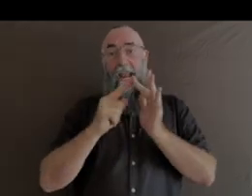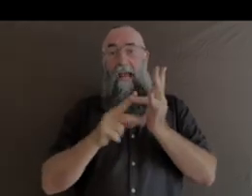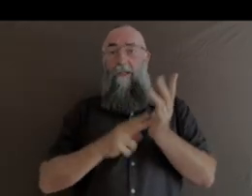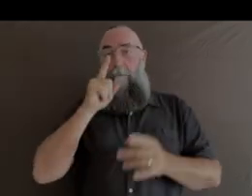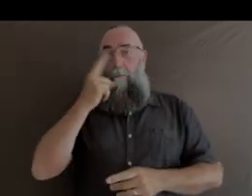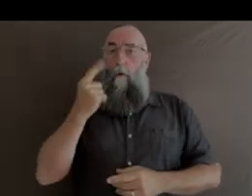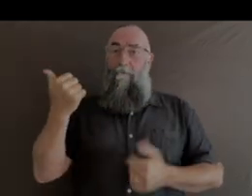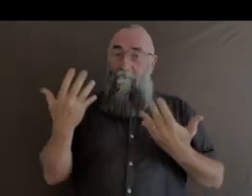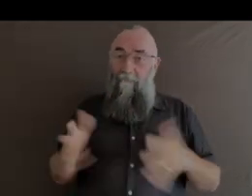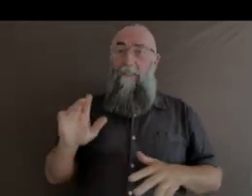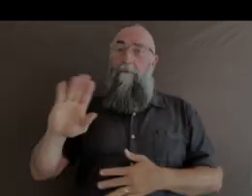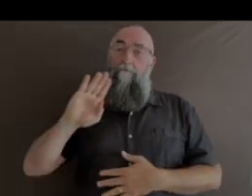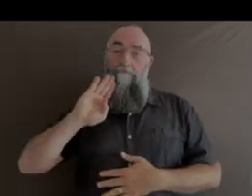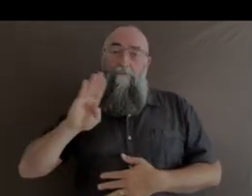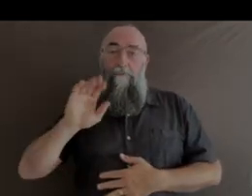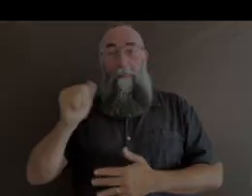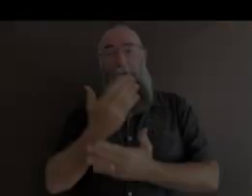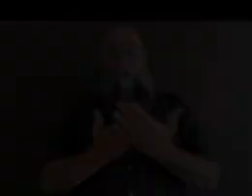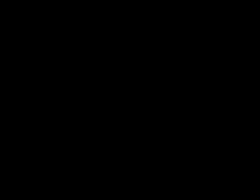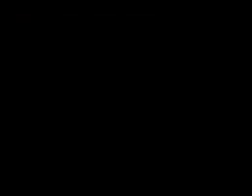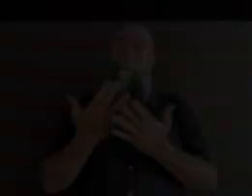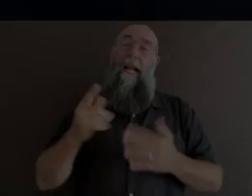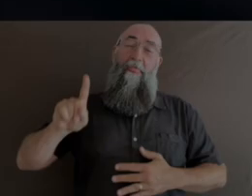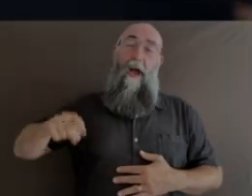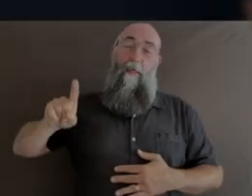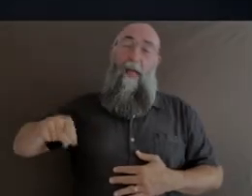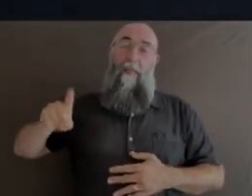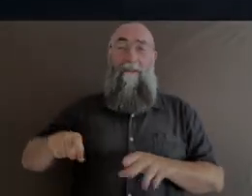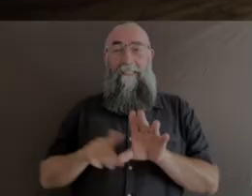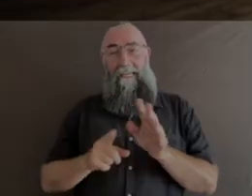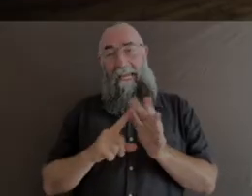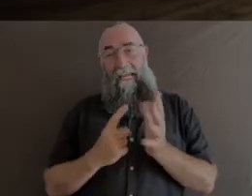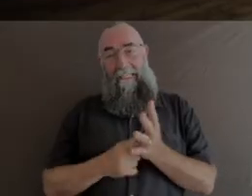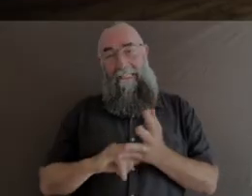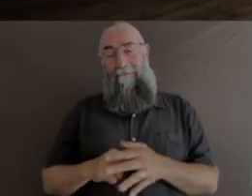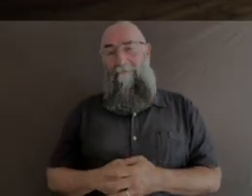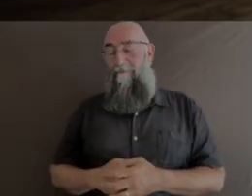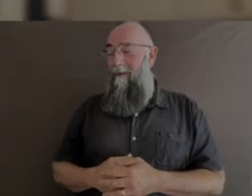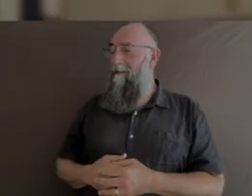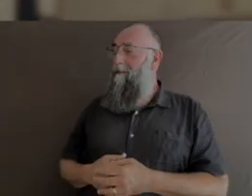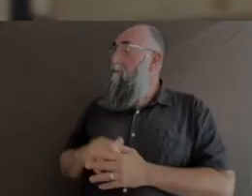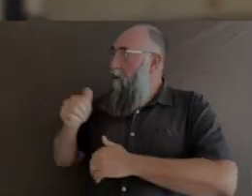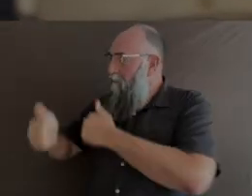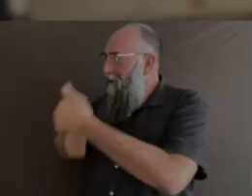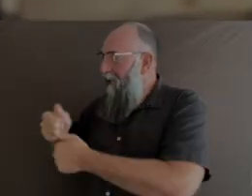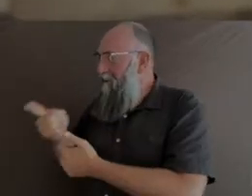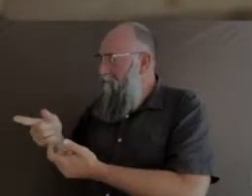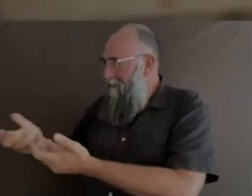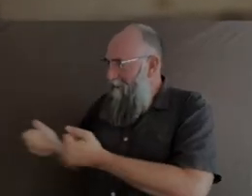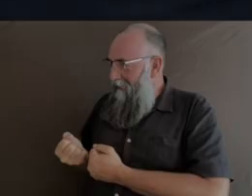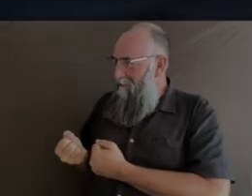lands for many thousands of years. Sue, congratulations on receiving the 2021 Australia Council Award for Dance.